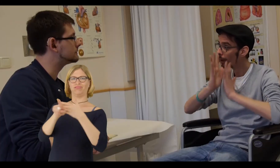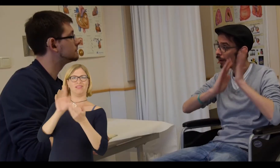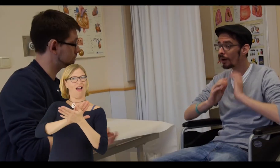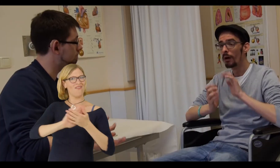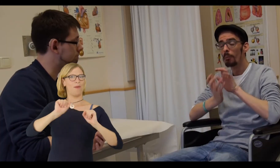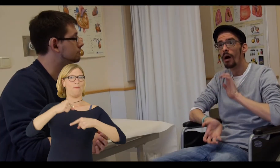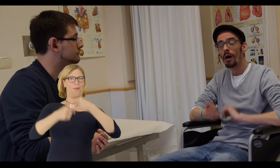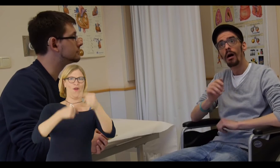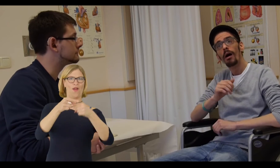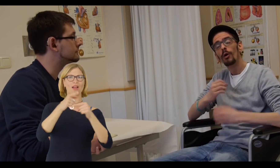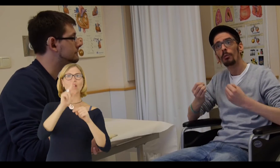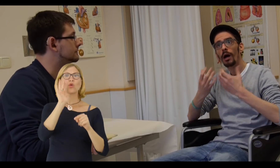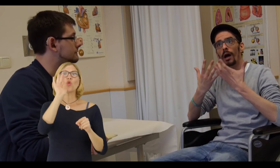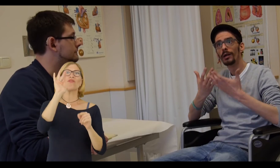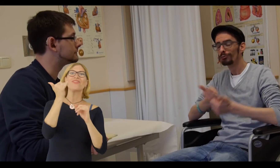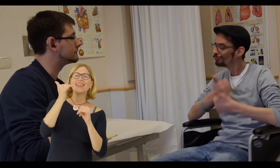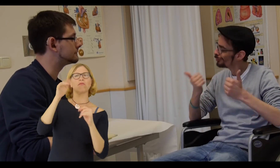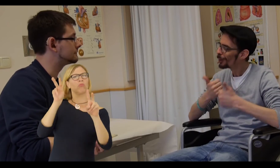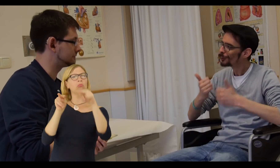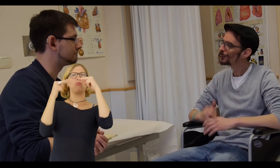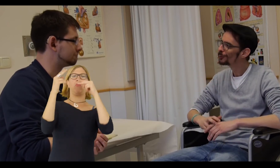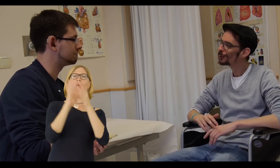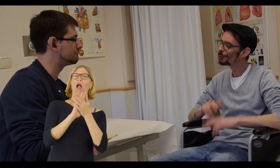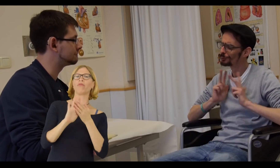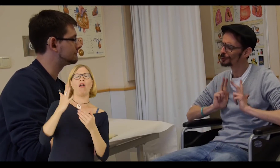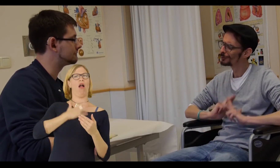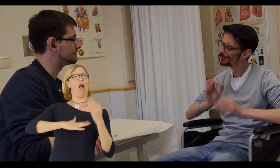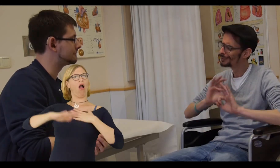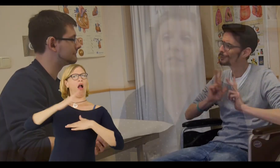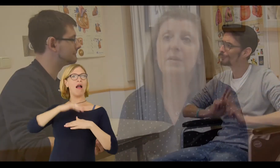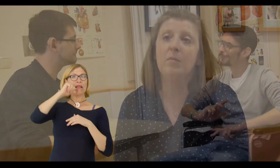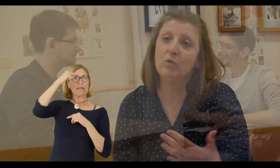and there is no point in shouting at someone, because he is Deaf ... ... it can work out.